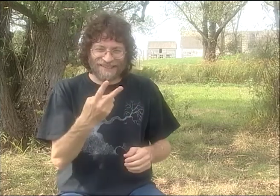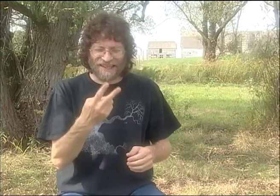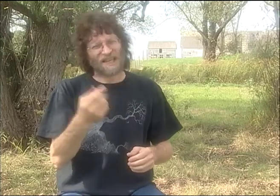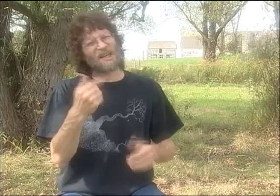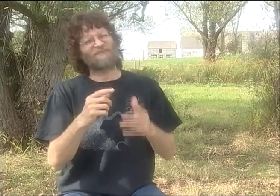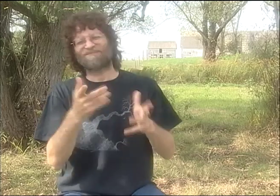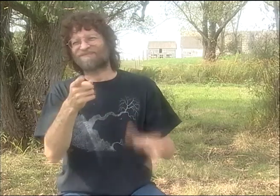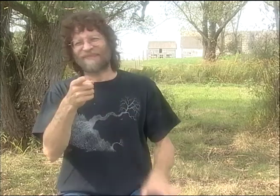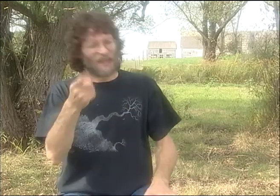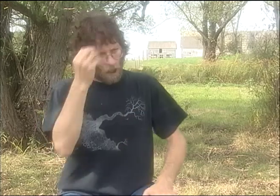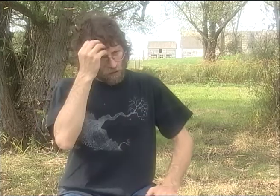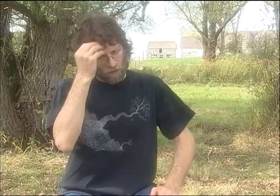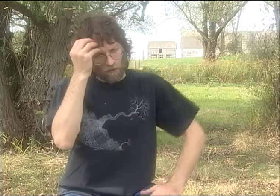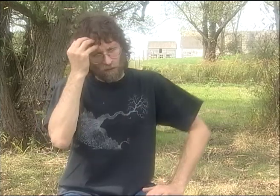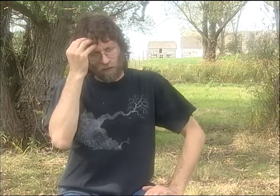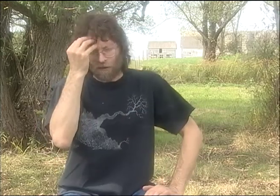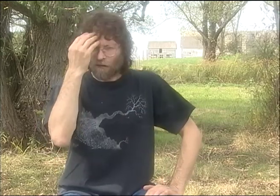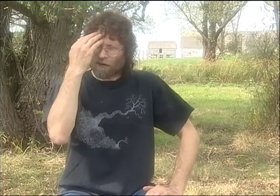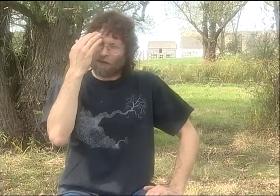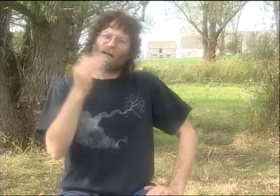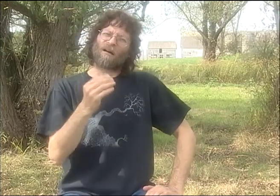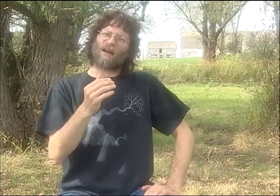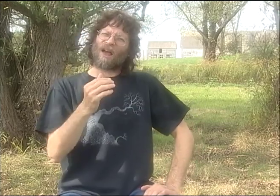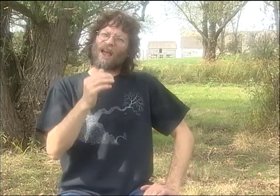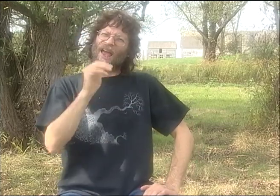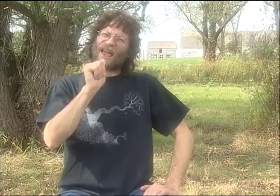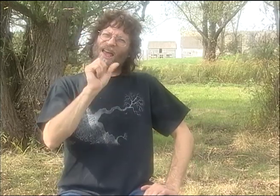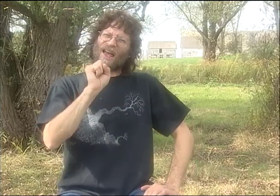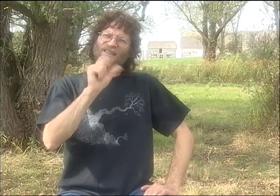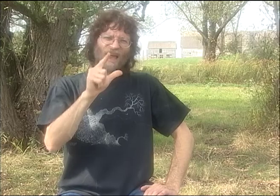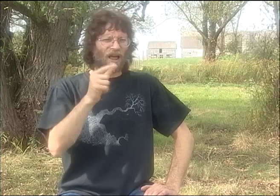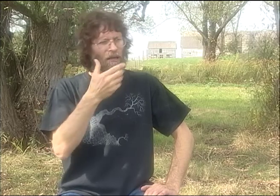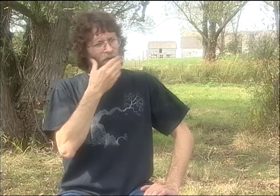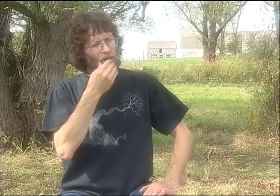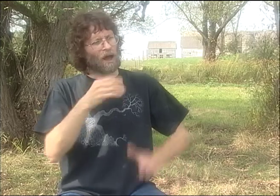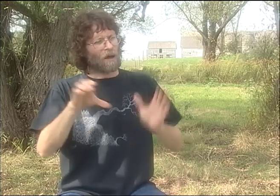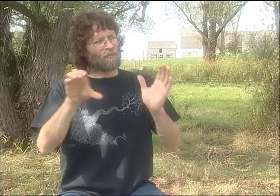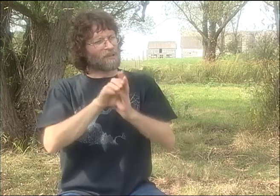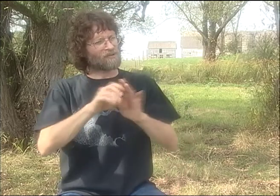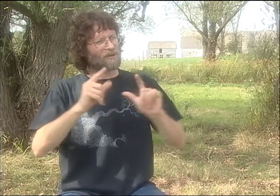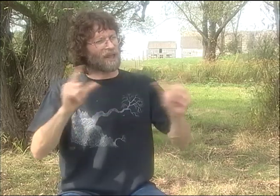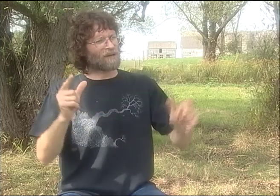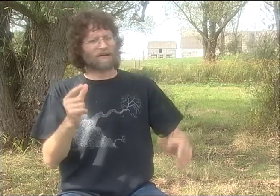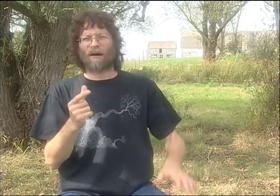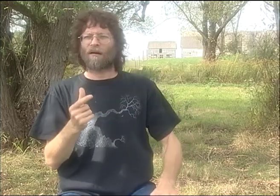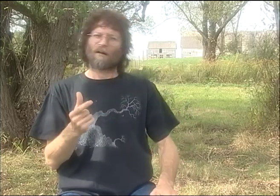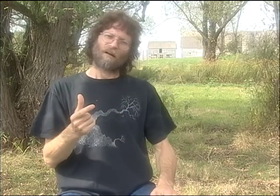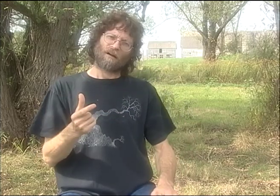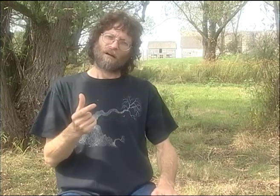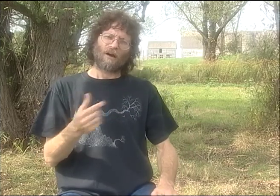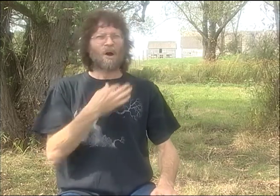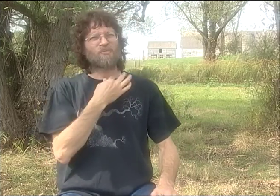HE WAS AN IMAGIST. AND HE REALLY WANTED TO SEE WHAT ASL POETRY WOULD LOOK LIKE.